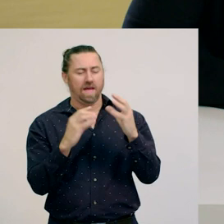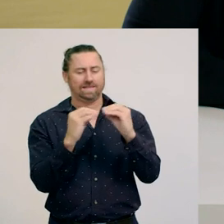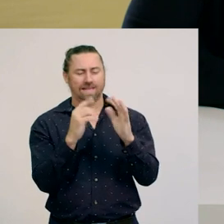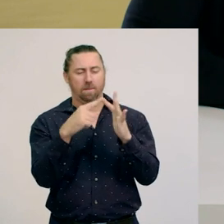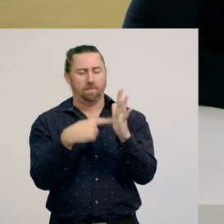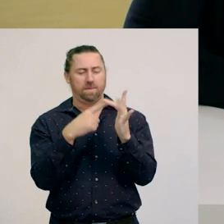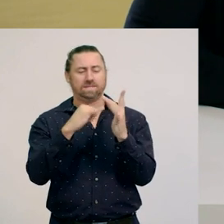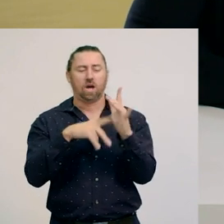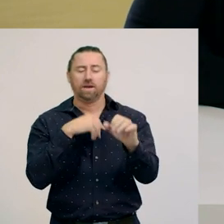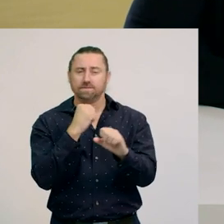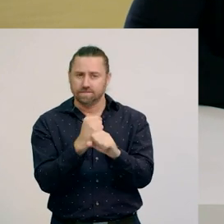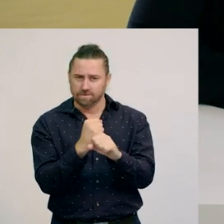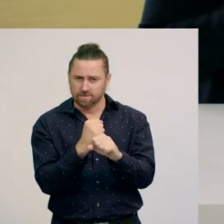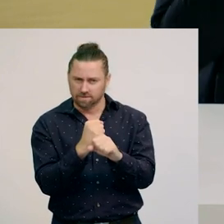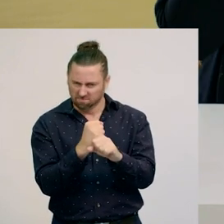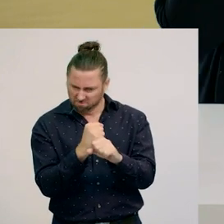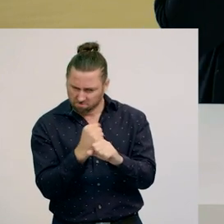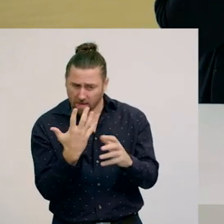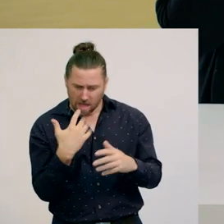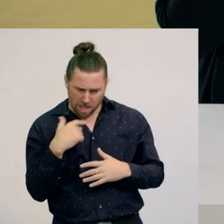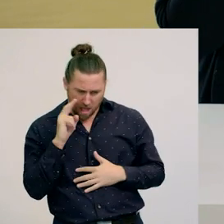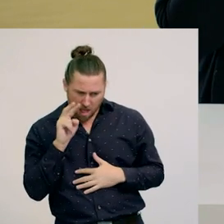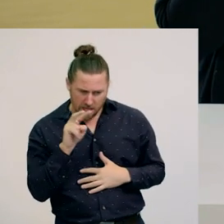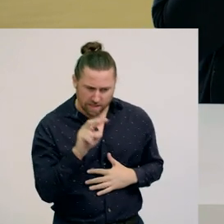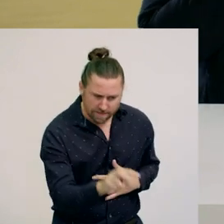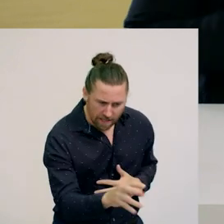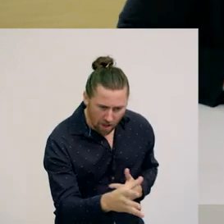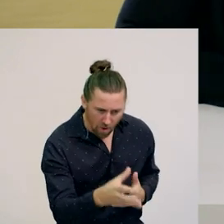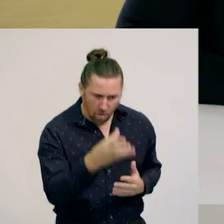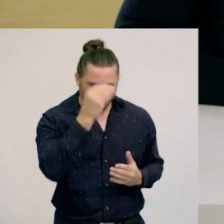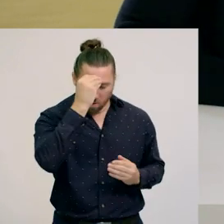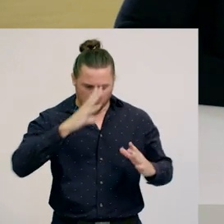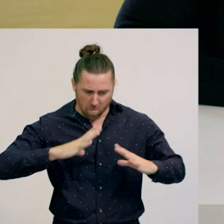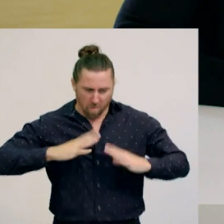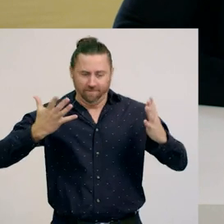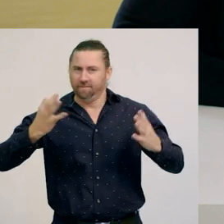Subitising is when you see how many objects without needing to count them.